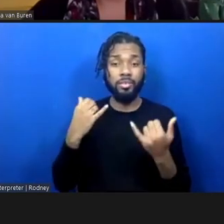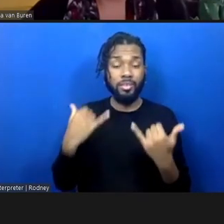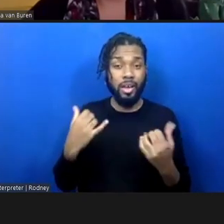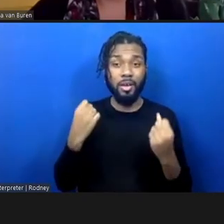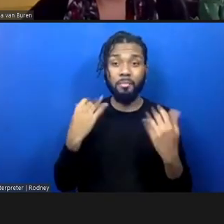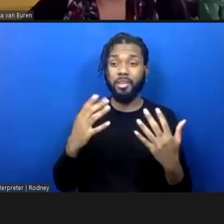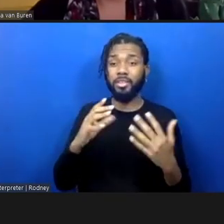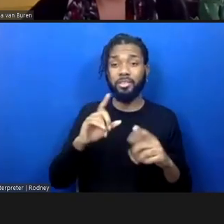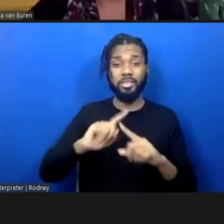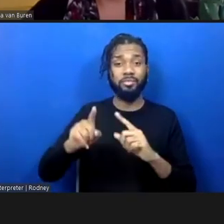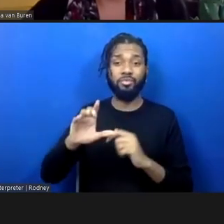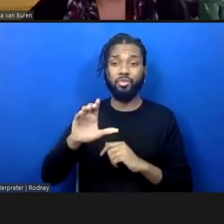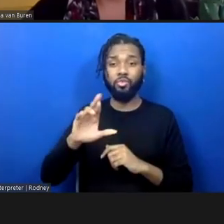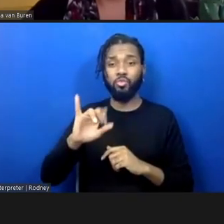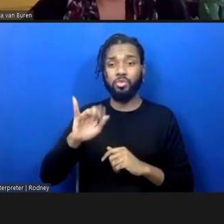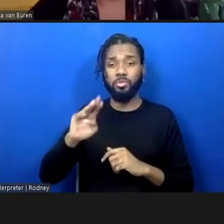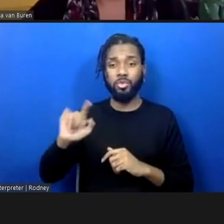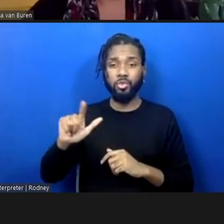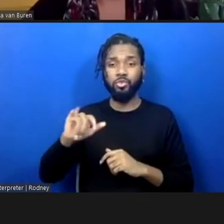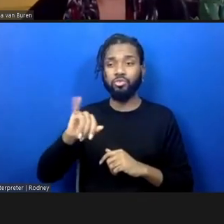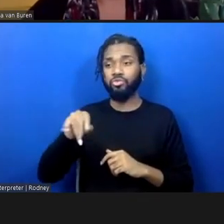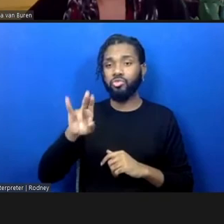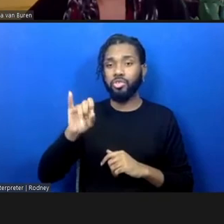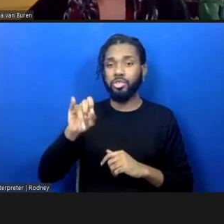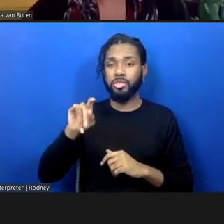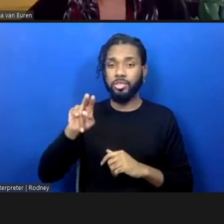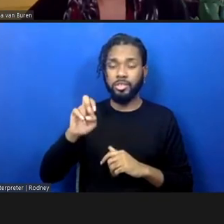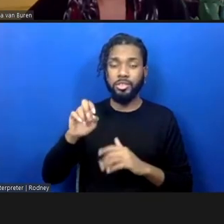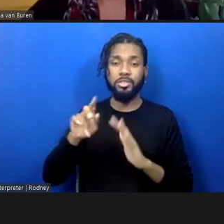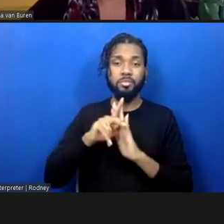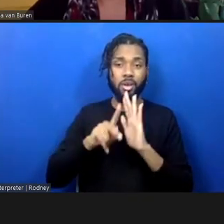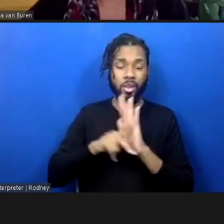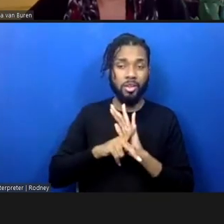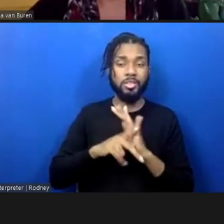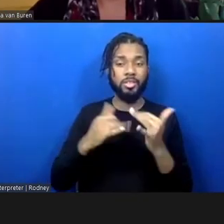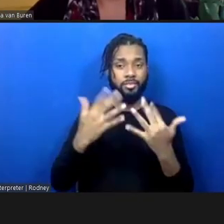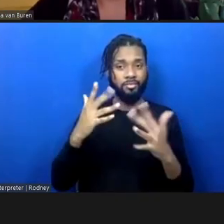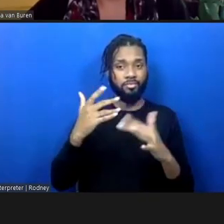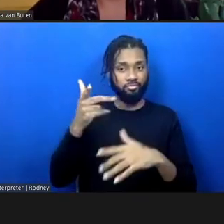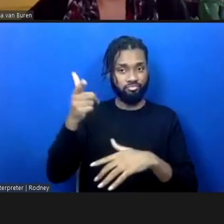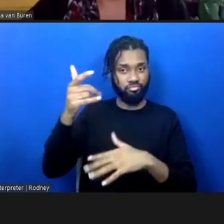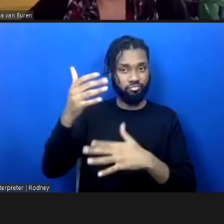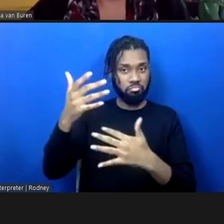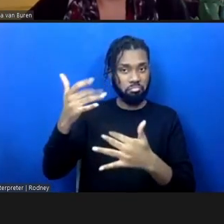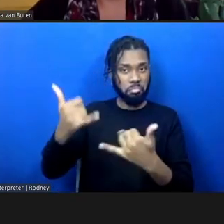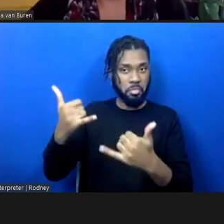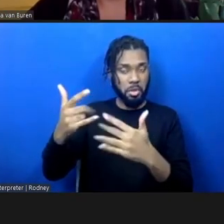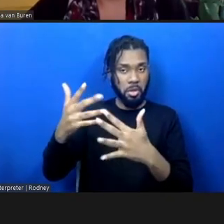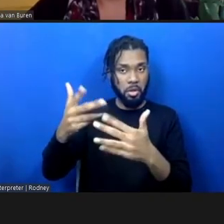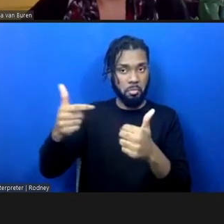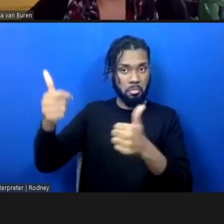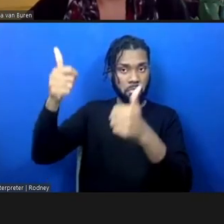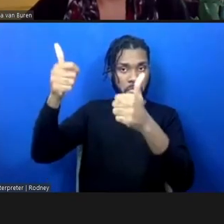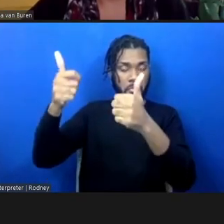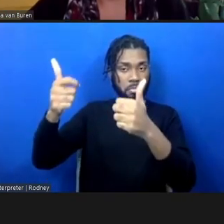level, there is a new administration federally, what can the Biden